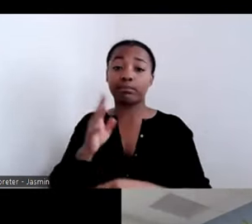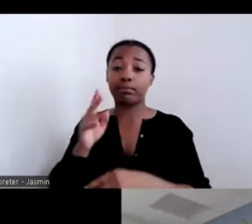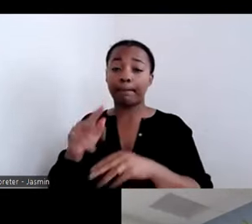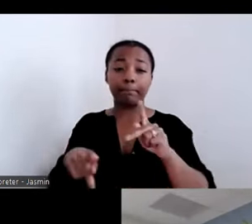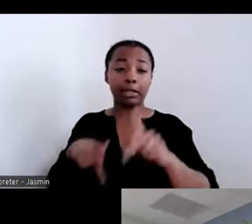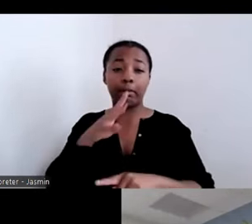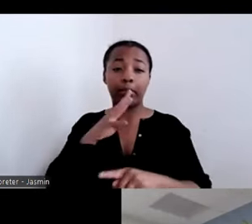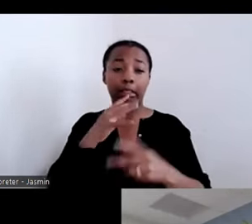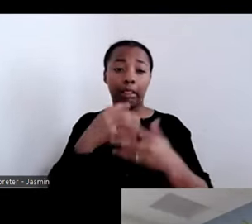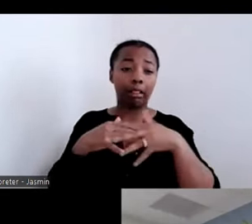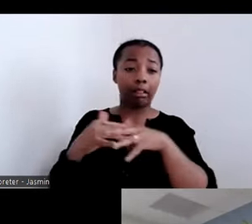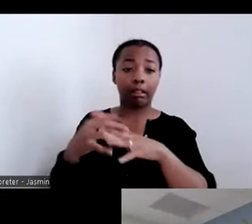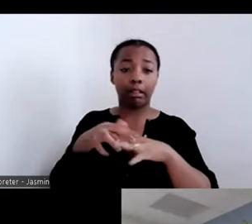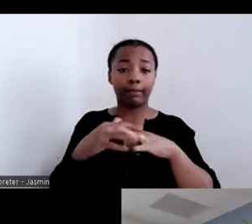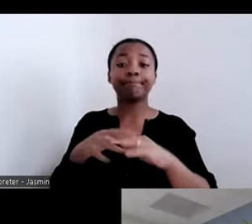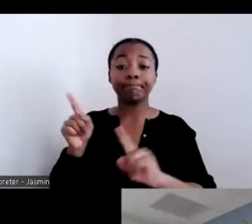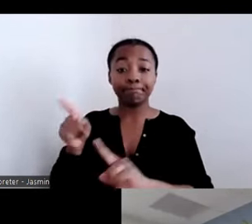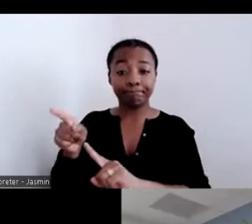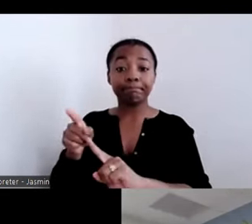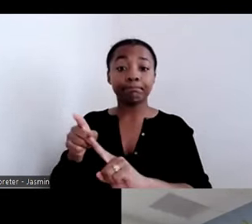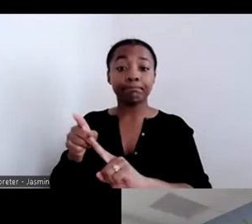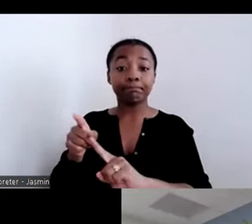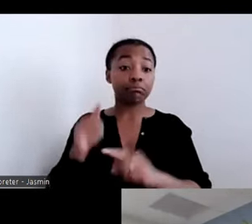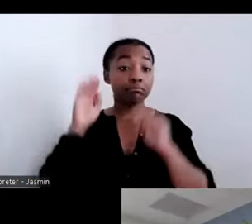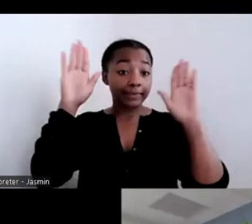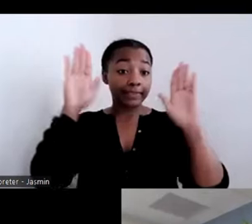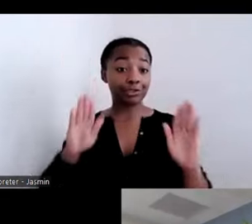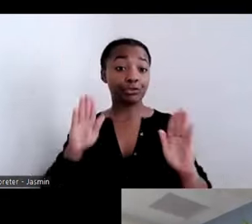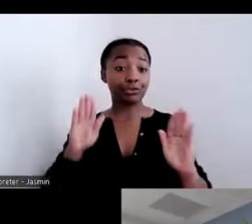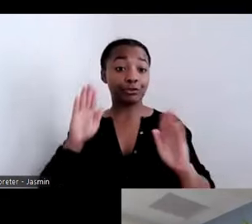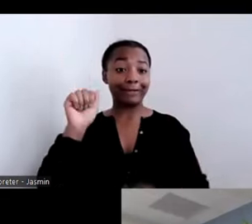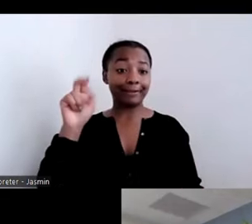ERICA McFADDEN: That is great. I was going to ask for all the Centers for